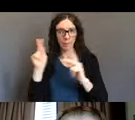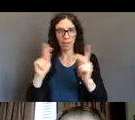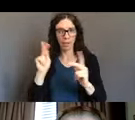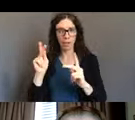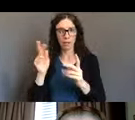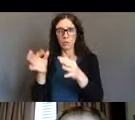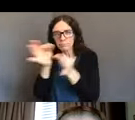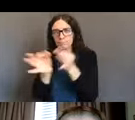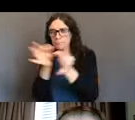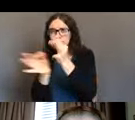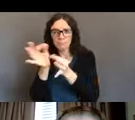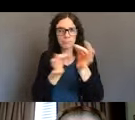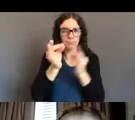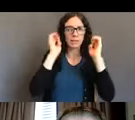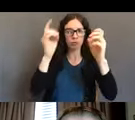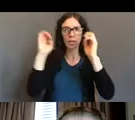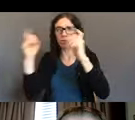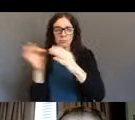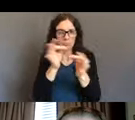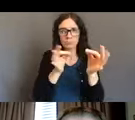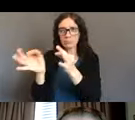we are here in the COVID era,